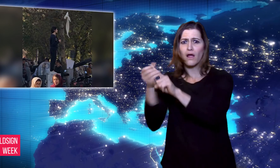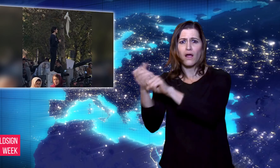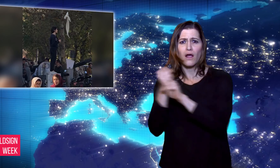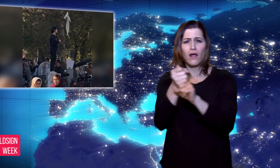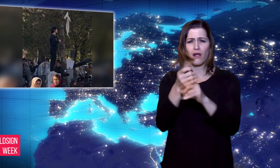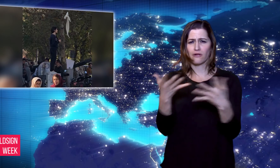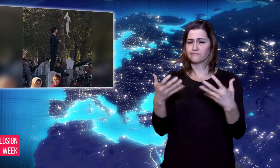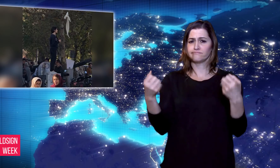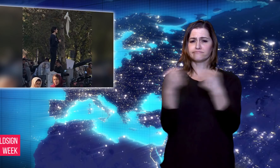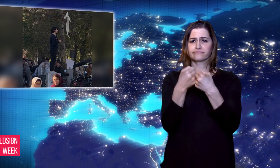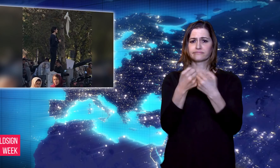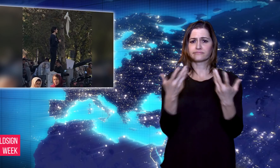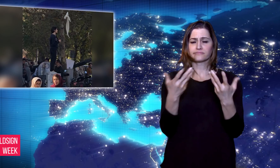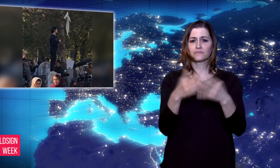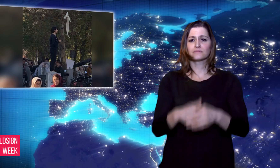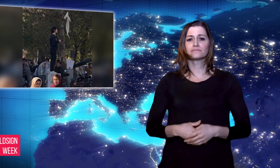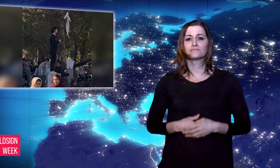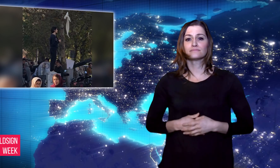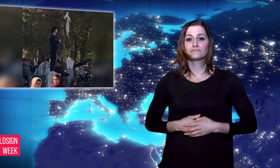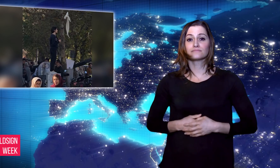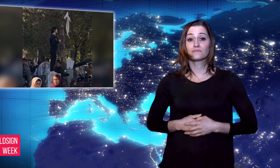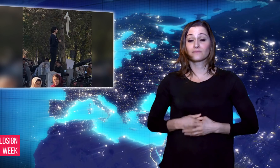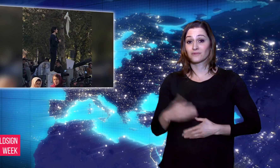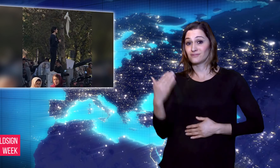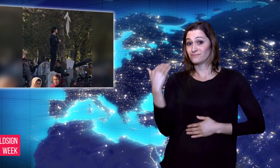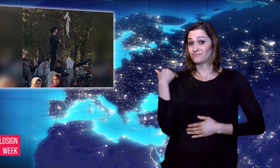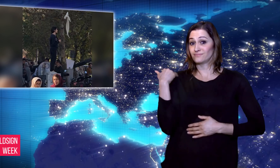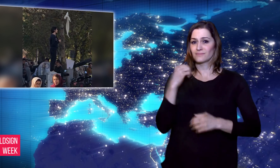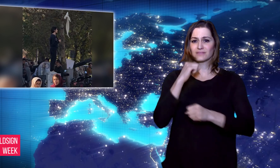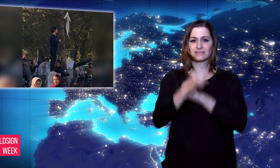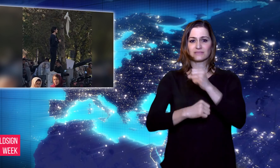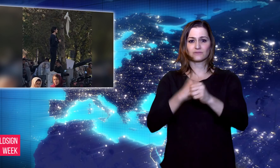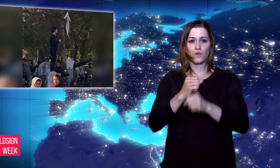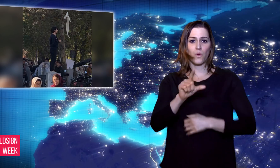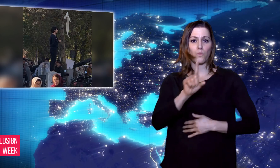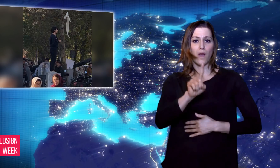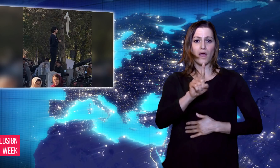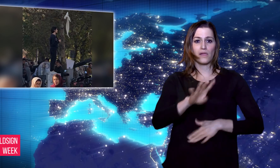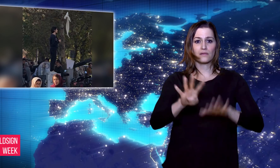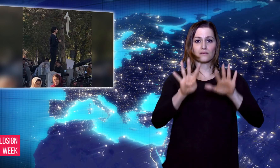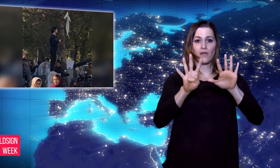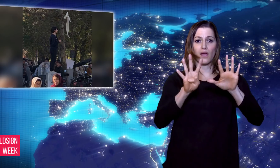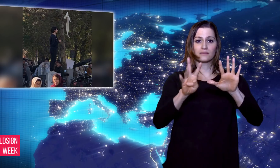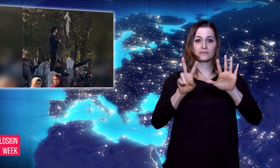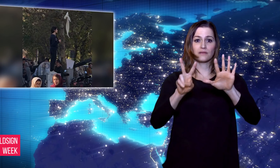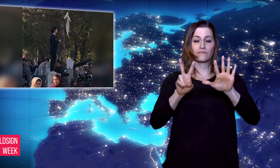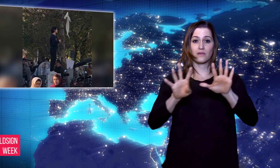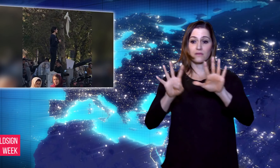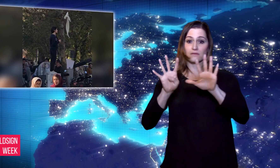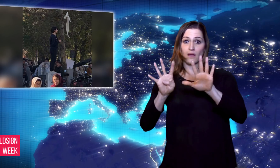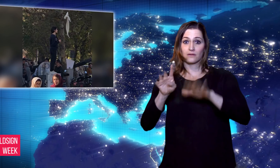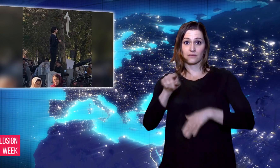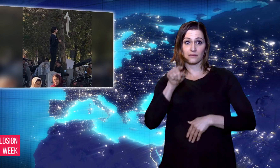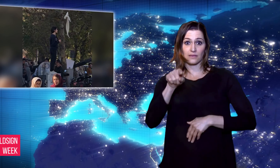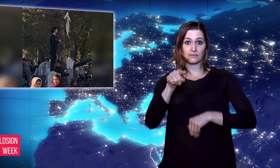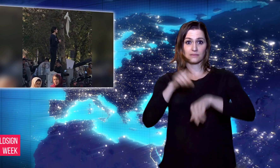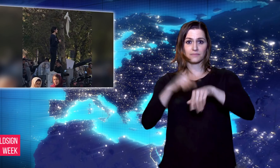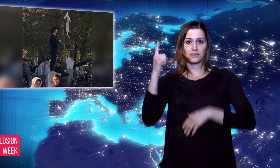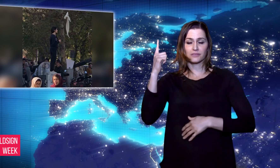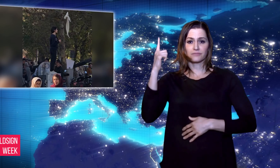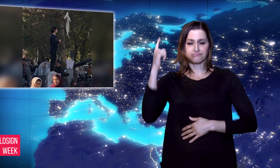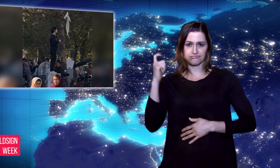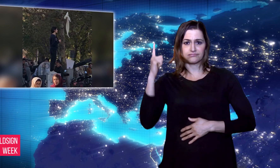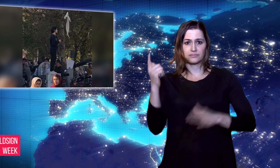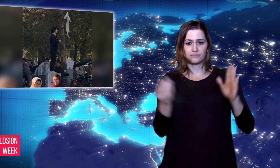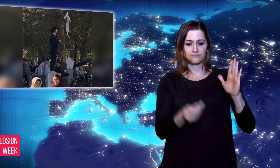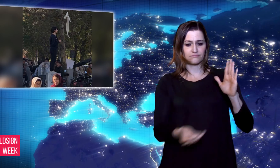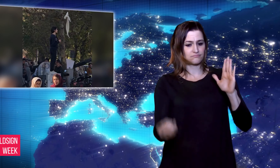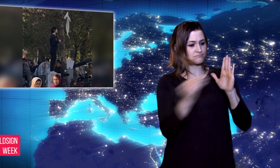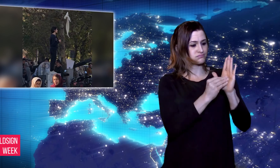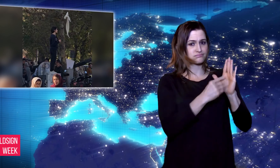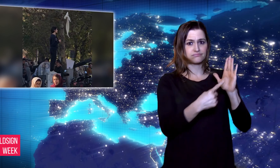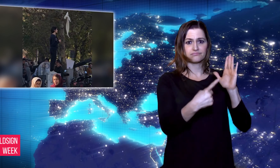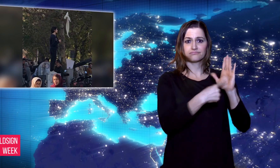Islamic dress code in place since 1979